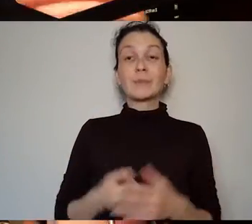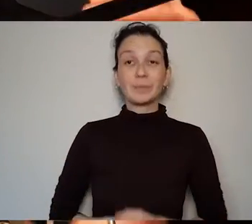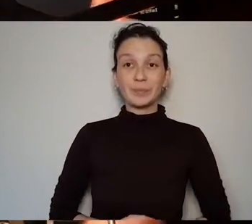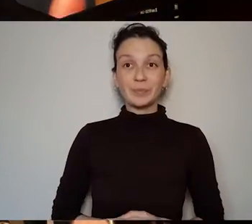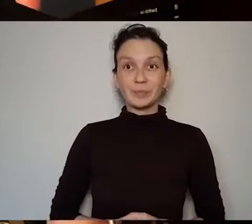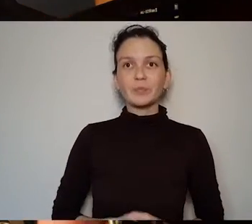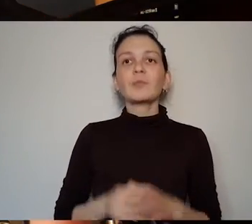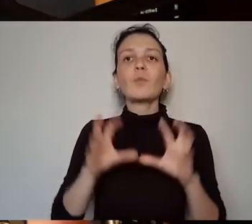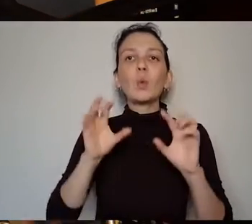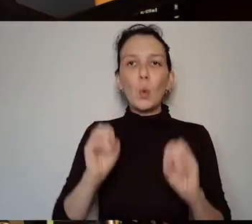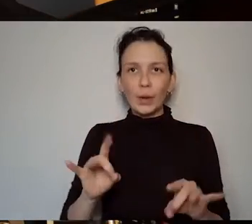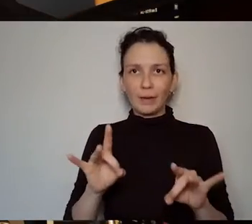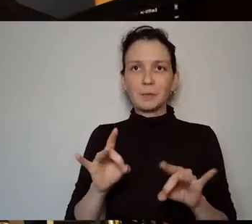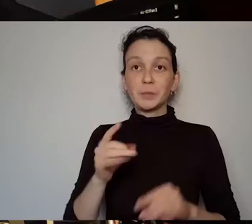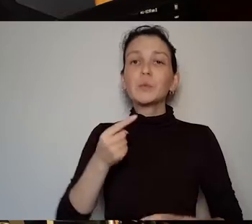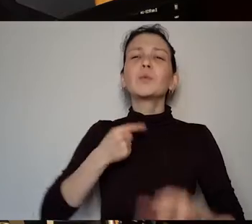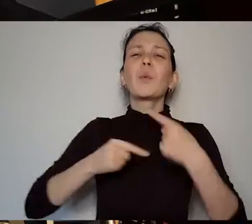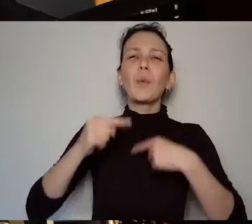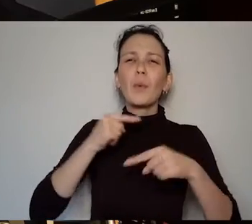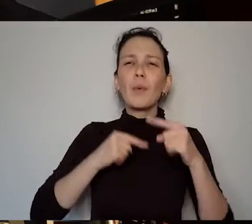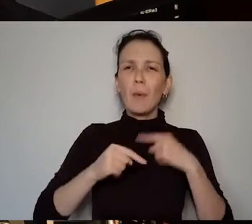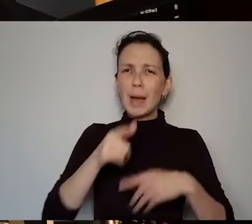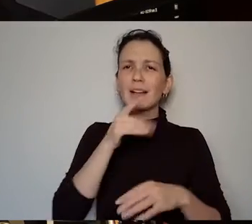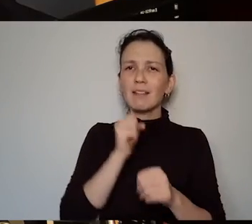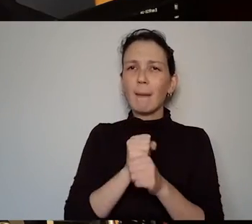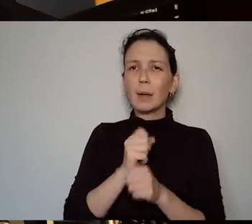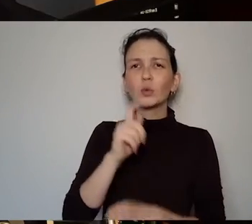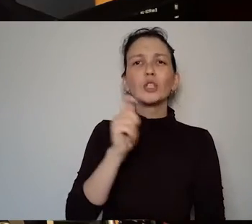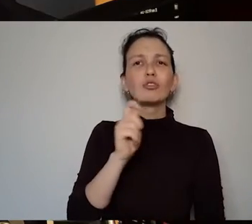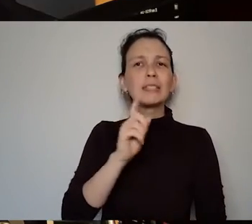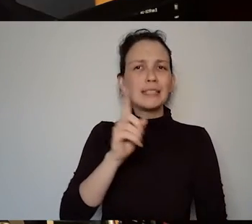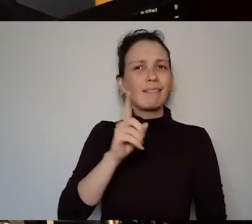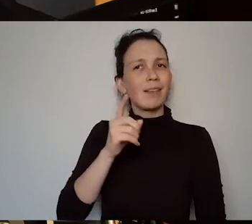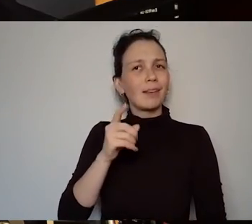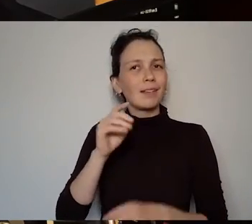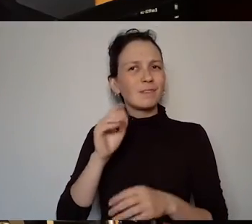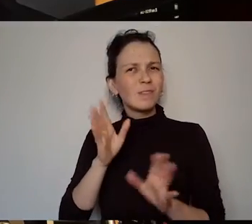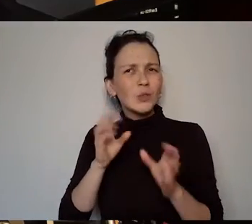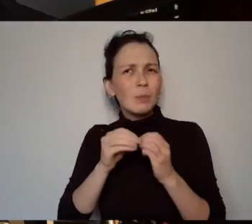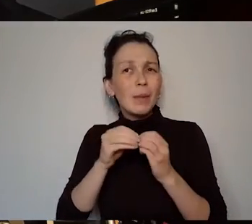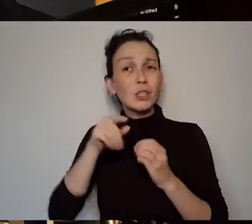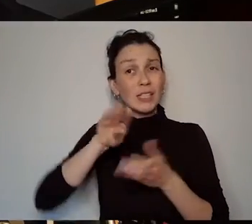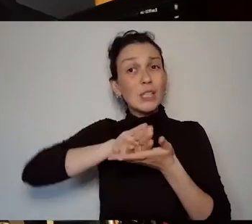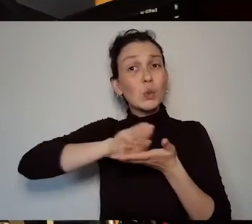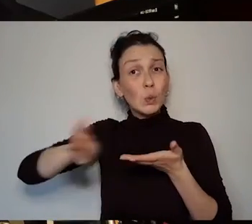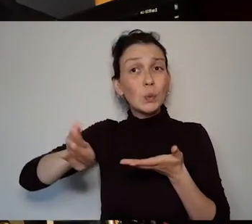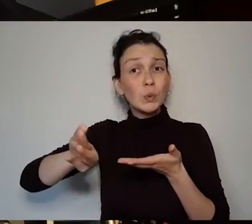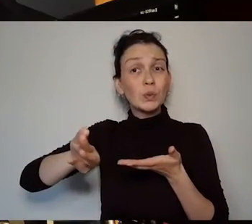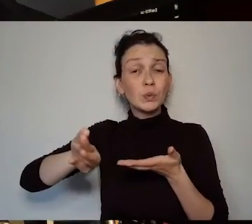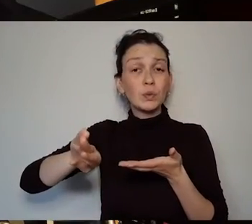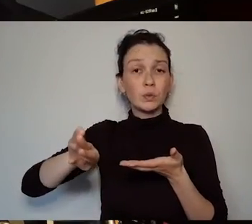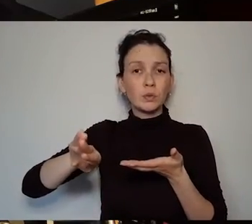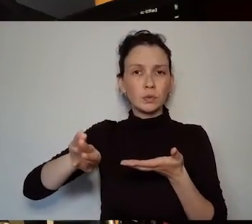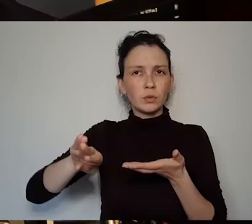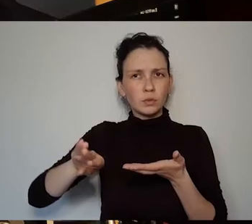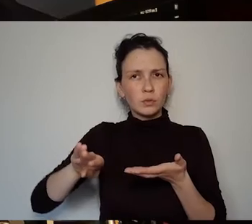moment to talking about Deevy being excluded and you mentioned that she kind of started to fall